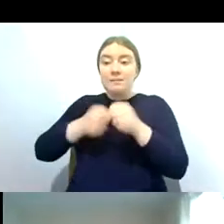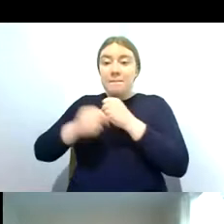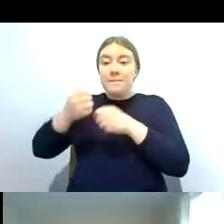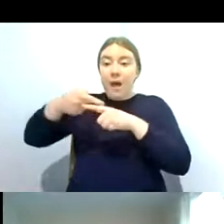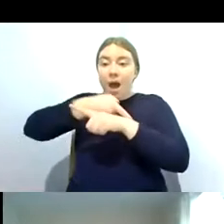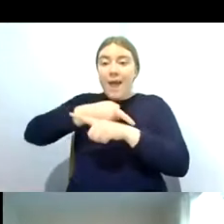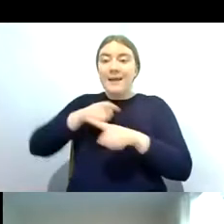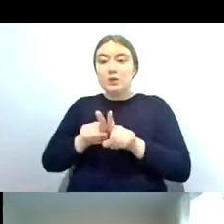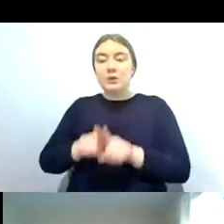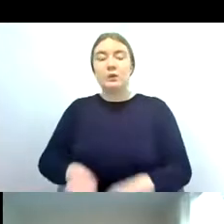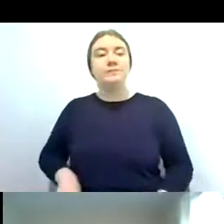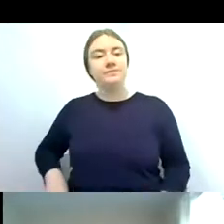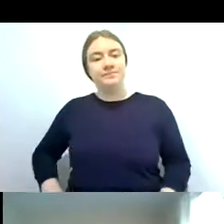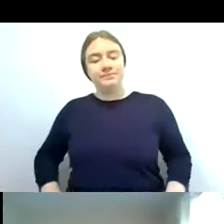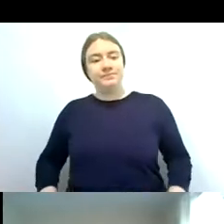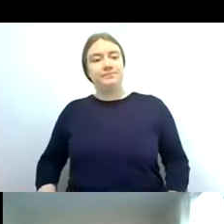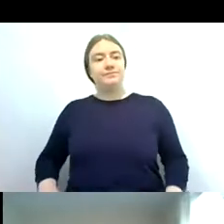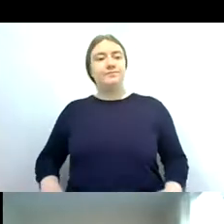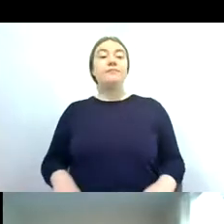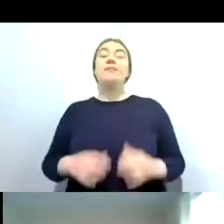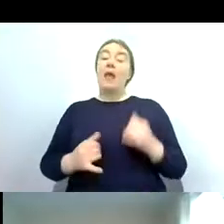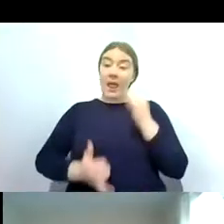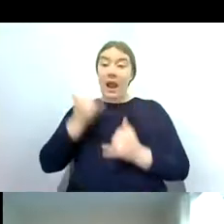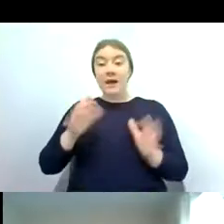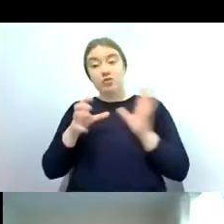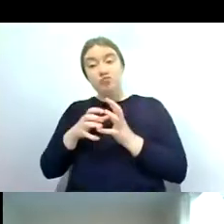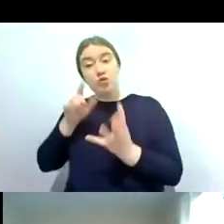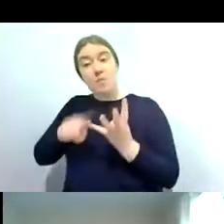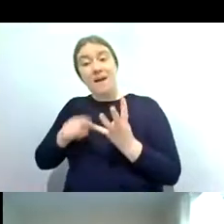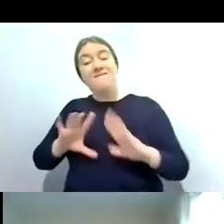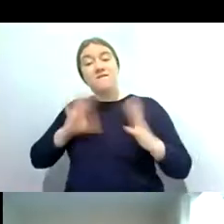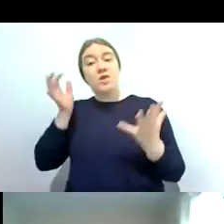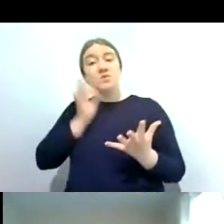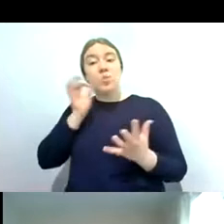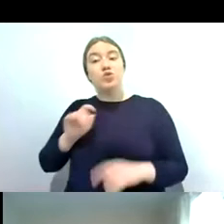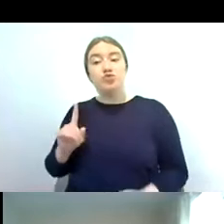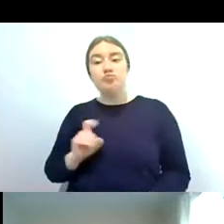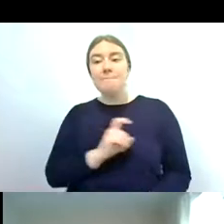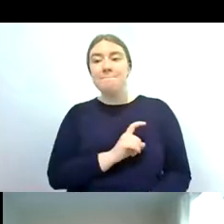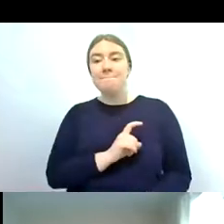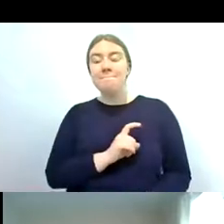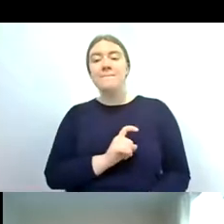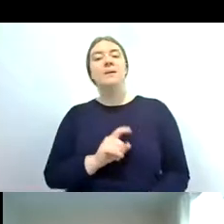and so the last group is our freshwater shrimp so this is the eighth group on the ARMI scheme